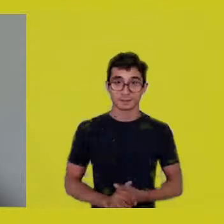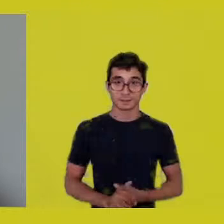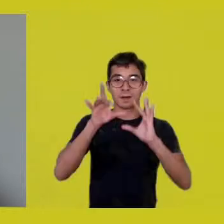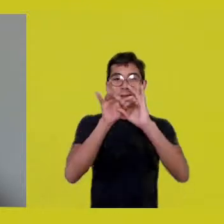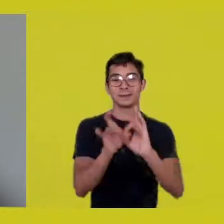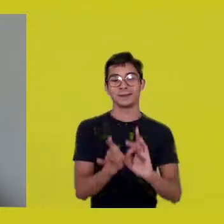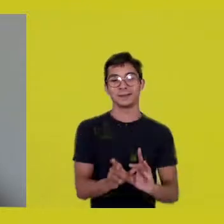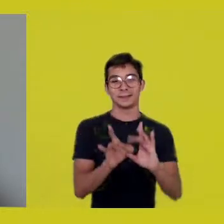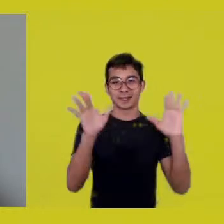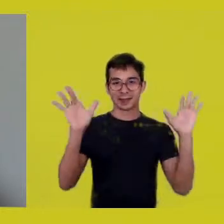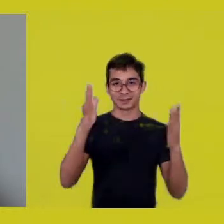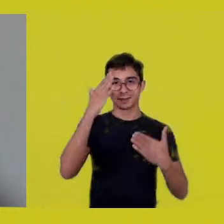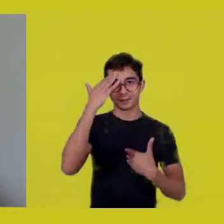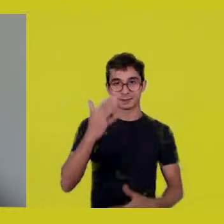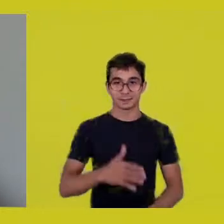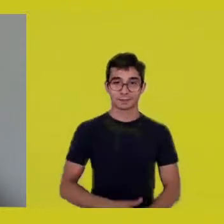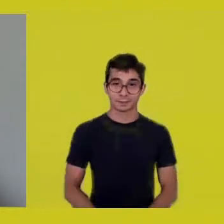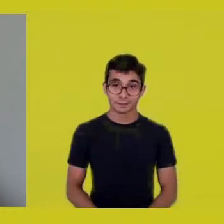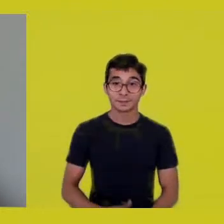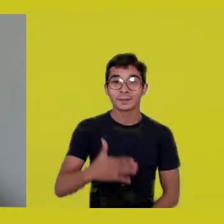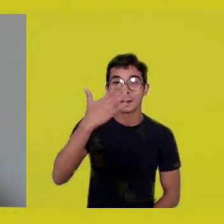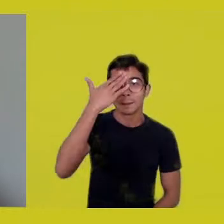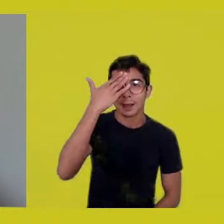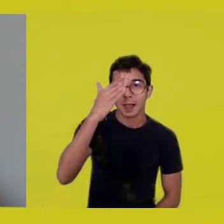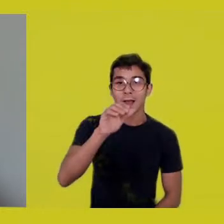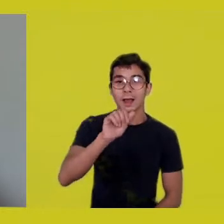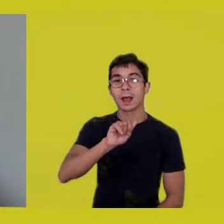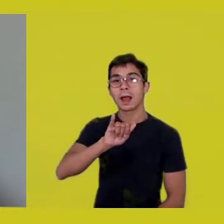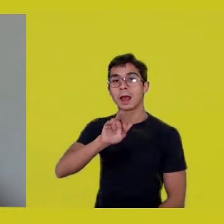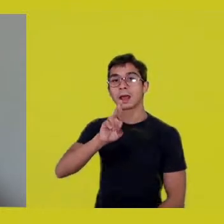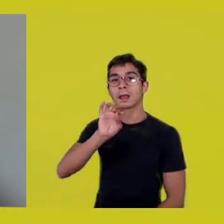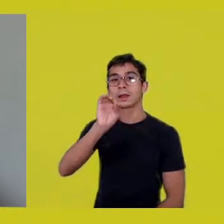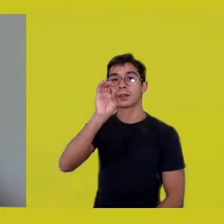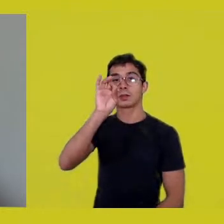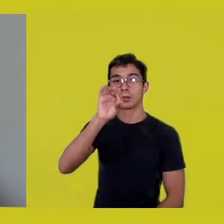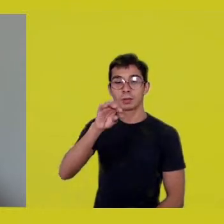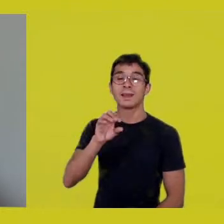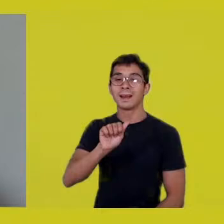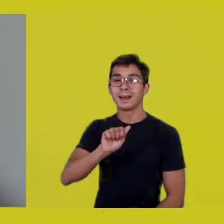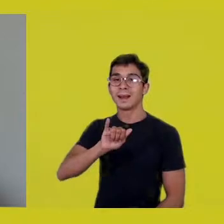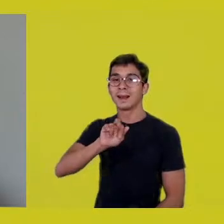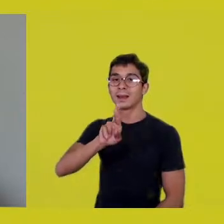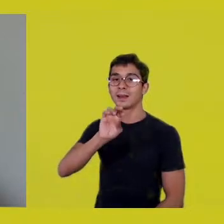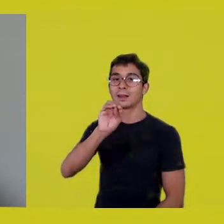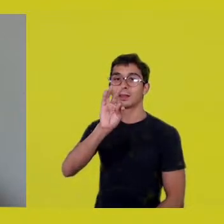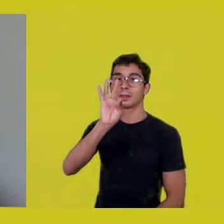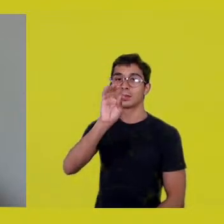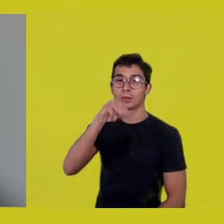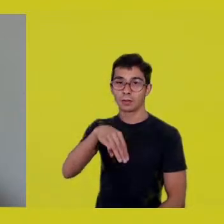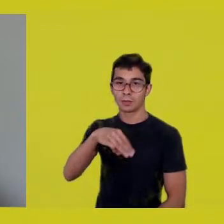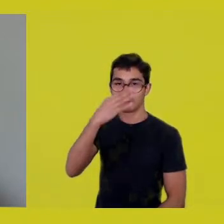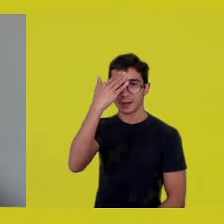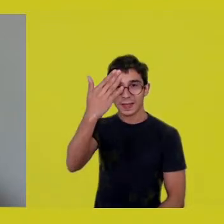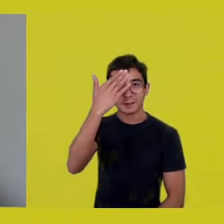Thanks, Ailton. Thank you very much. Thank you, Ailton. -Sérgio.